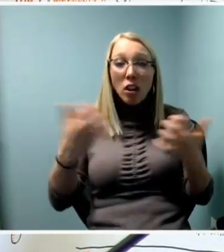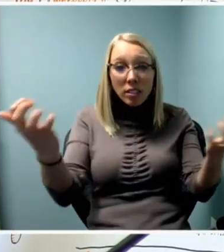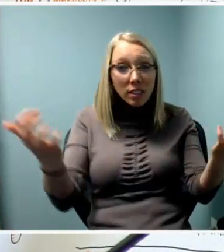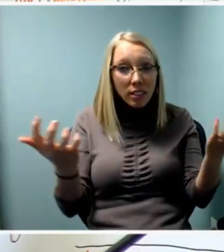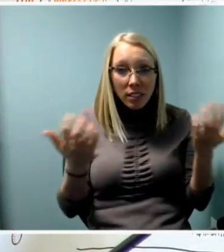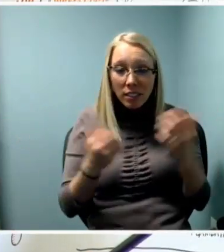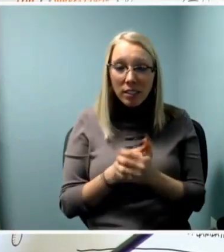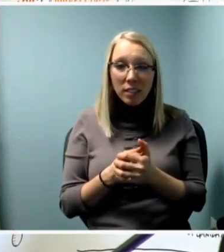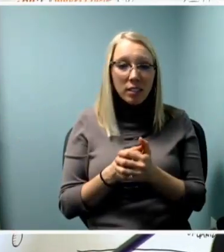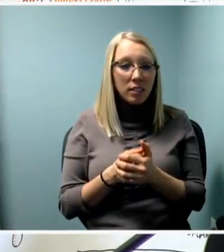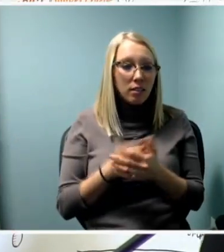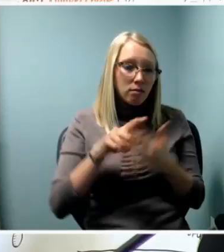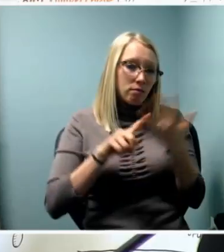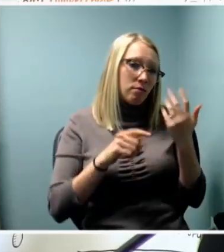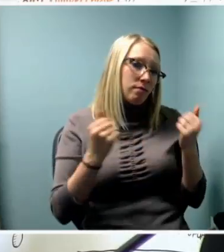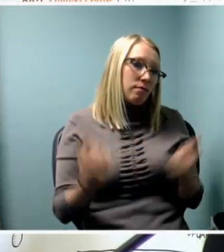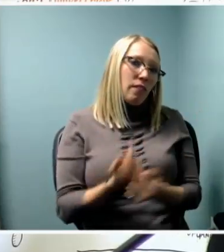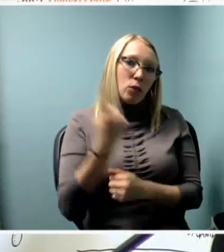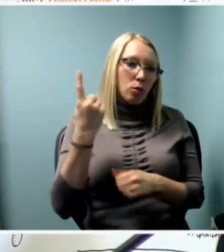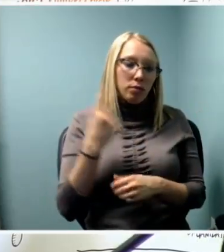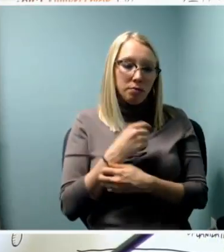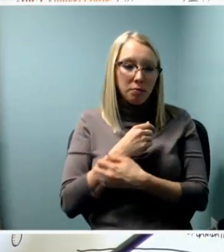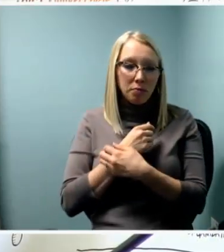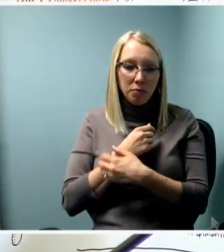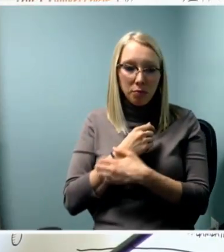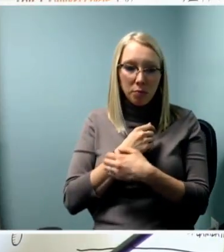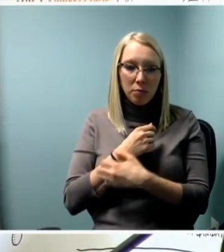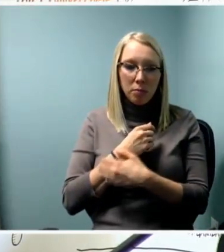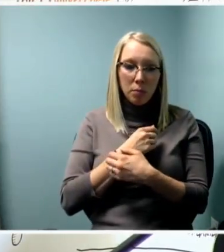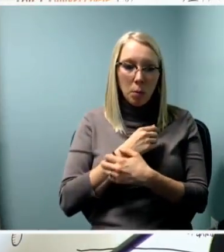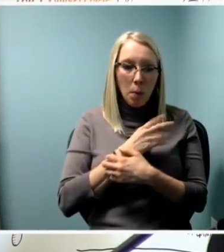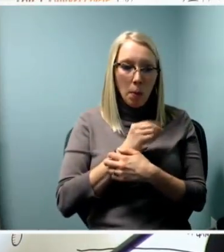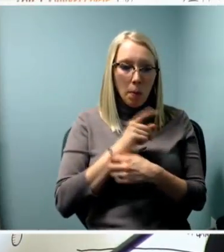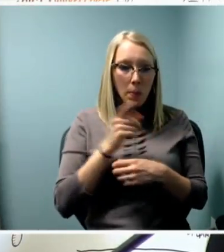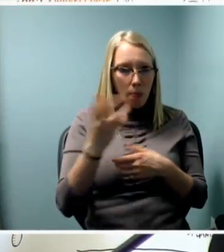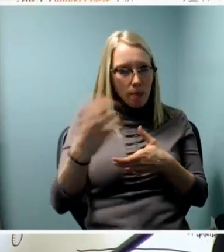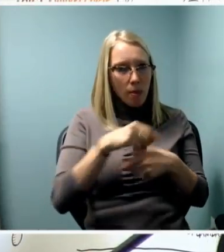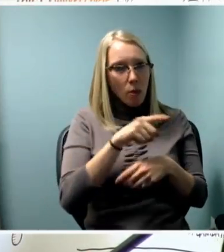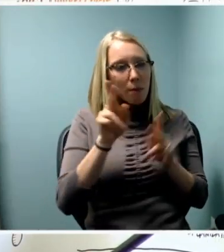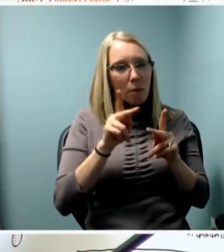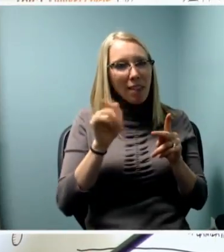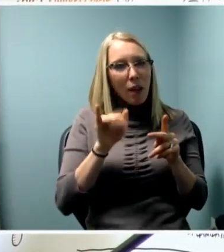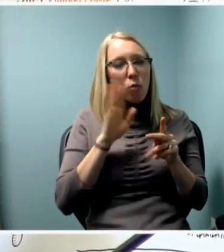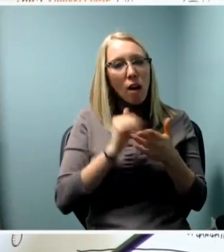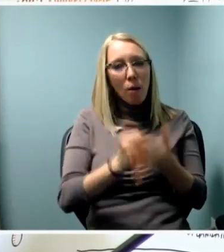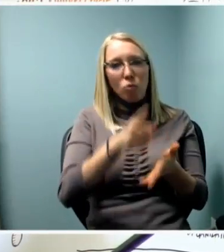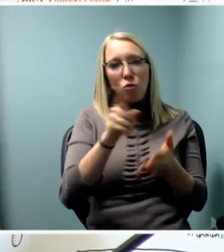And really just as part of developing a true sense of belonging.